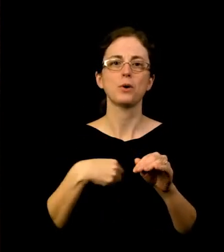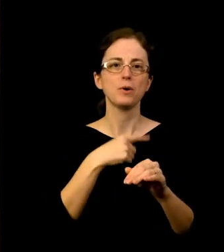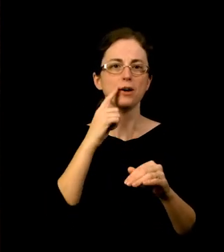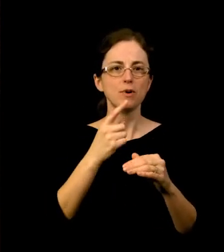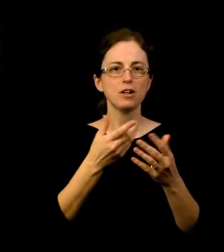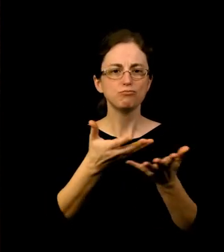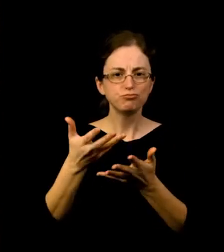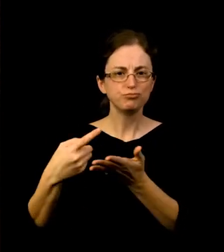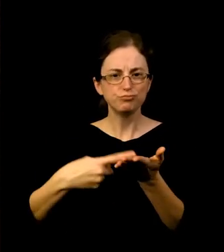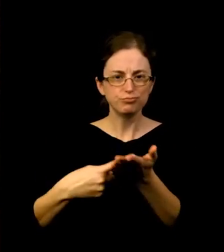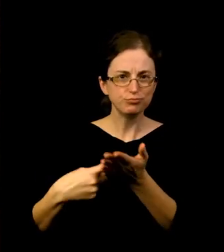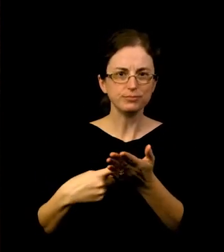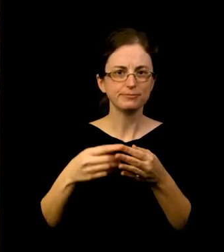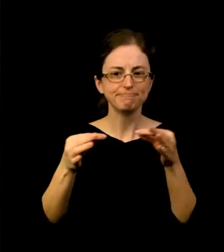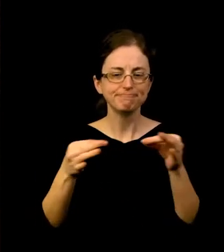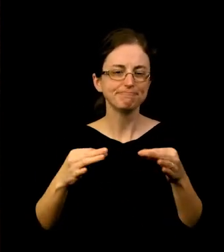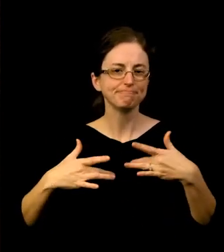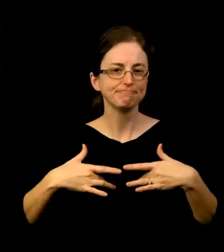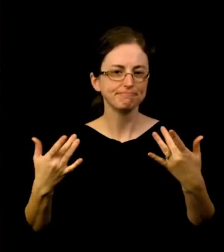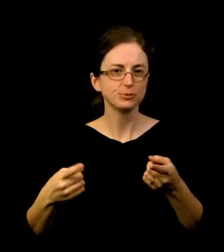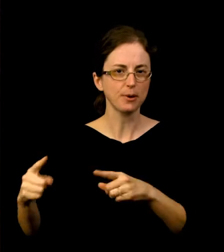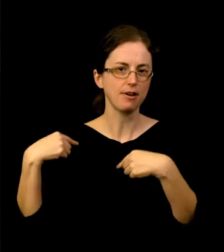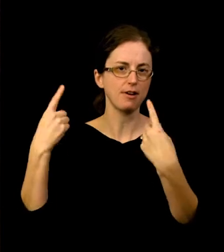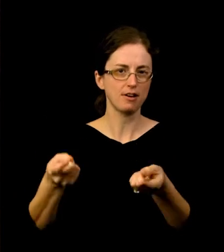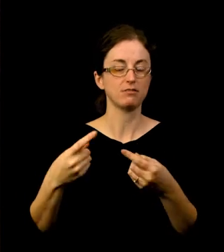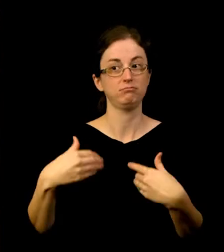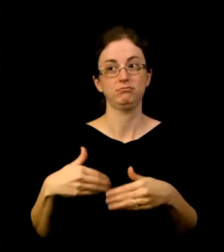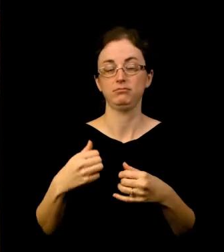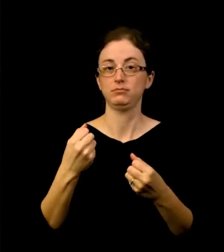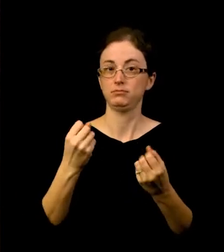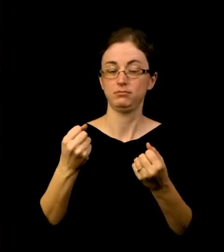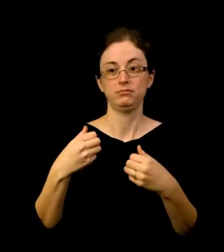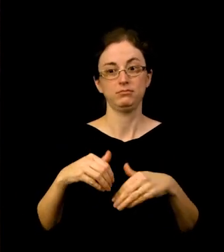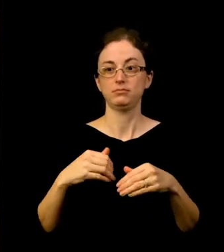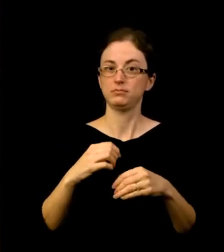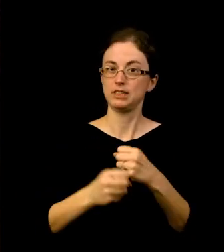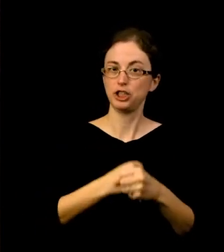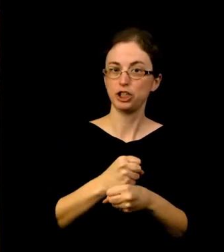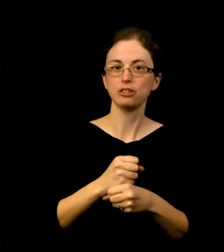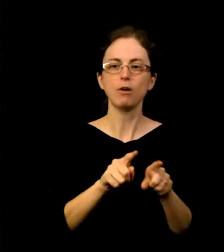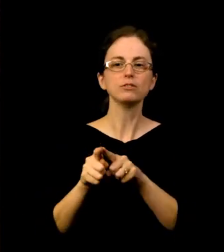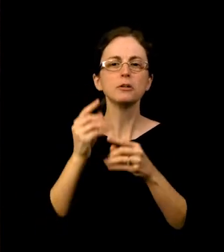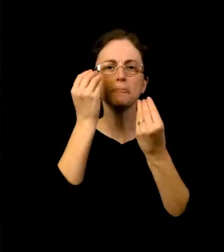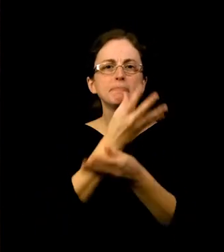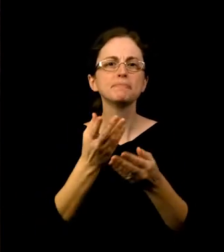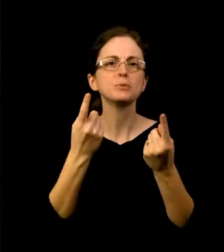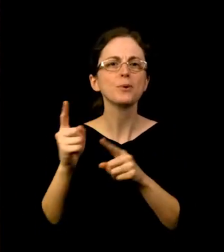about this unprecedented year and the work ahead. There are multiple opportunities for everyone to participate - online